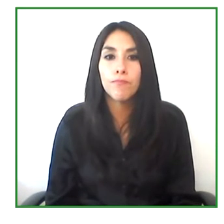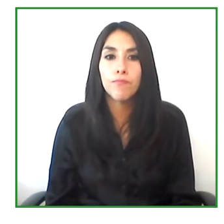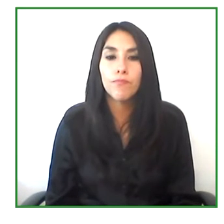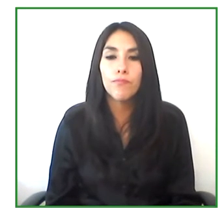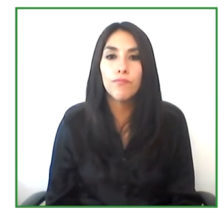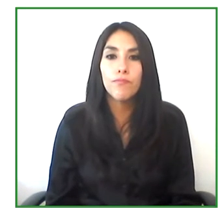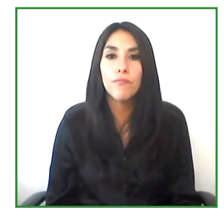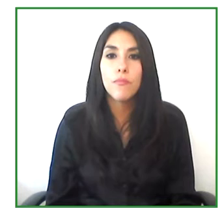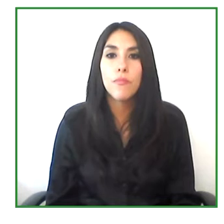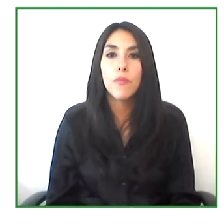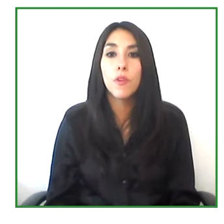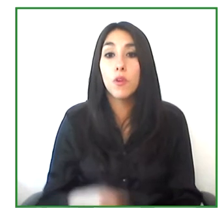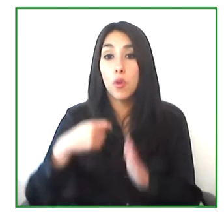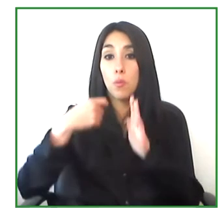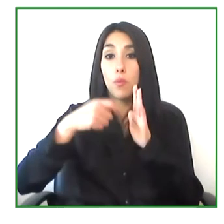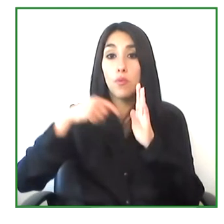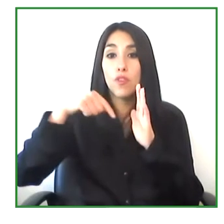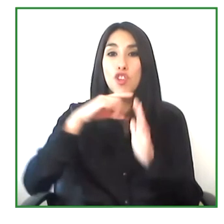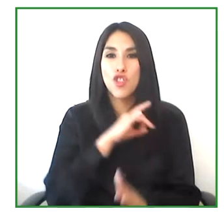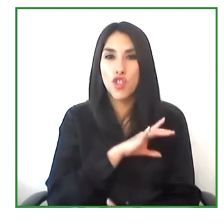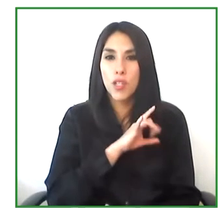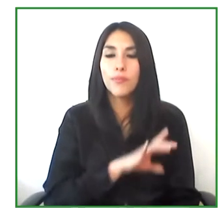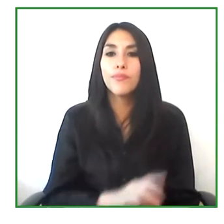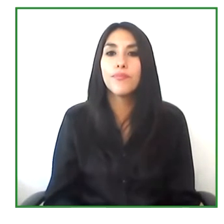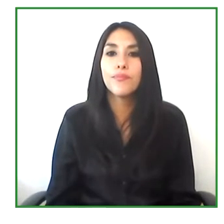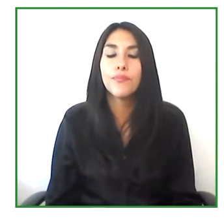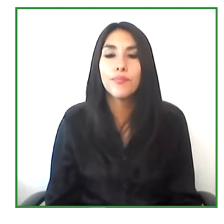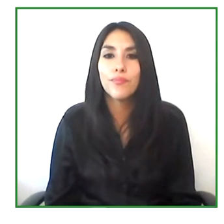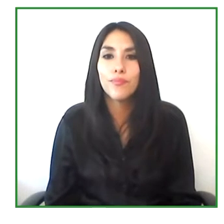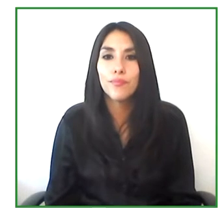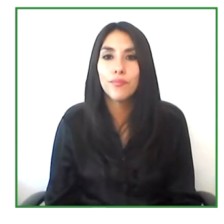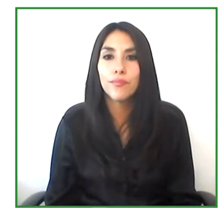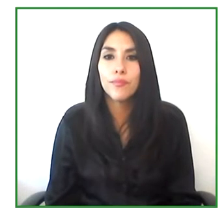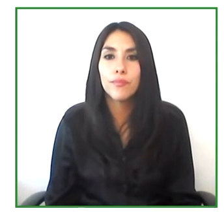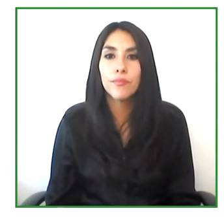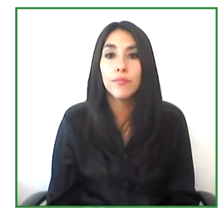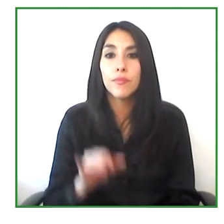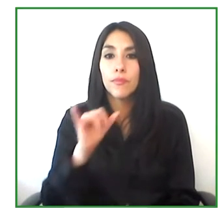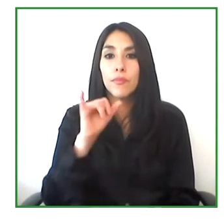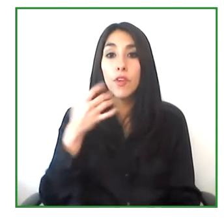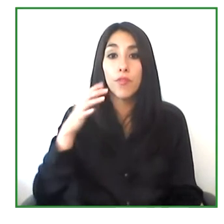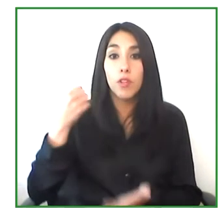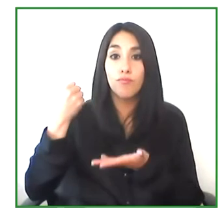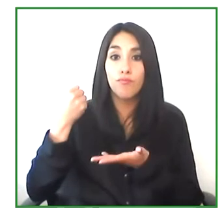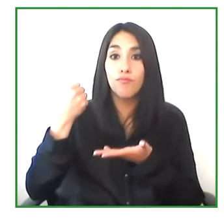Our project in Chile. Is with the National Employment Service.